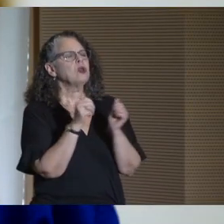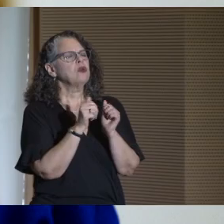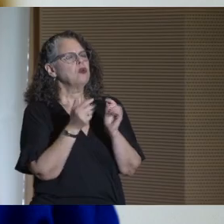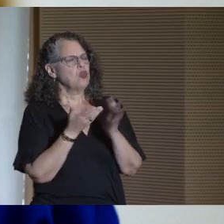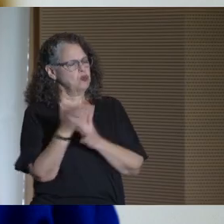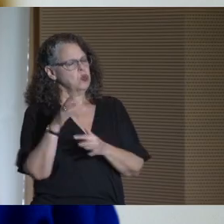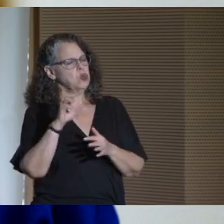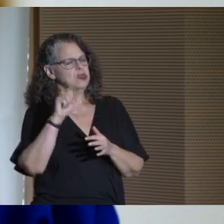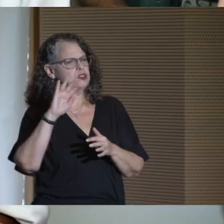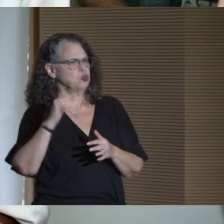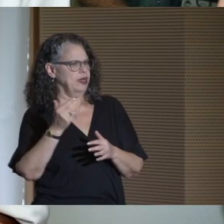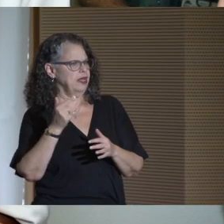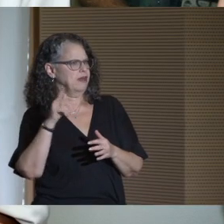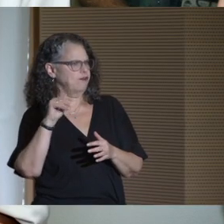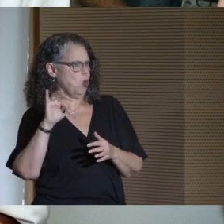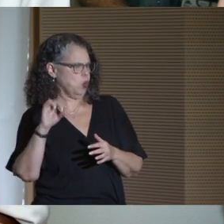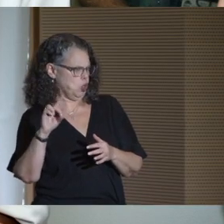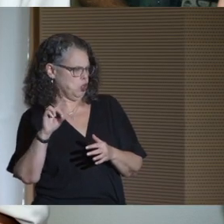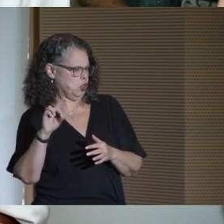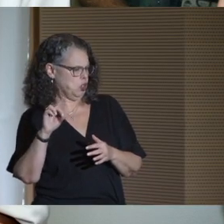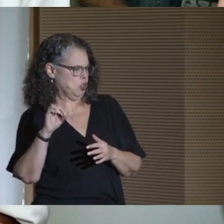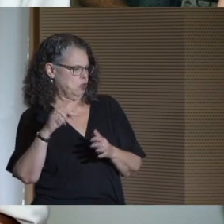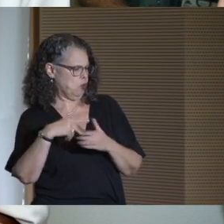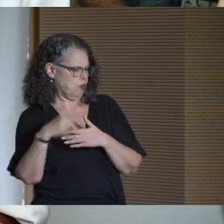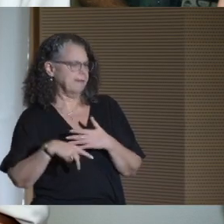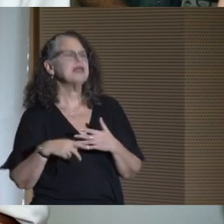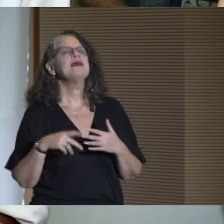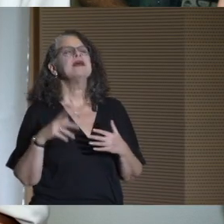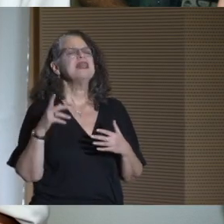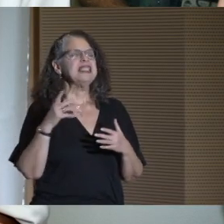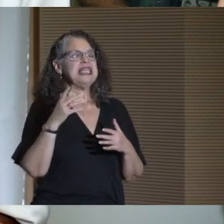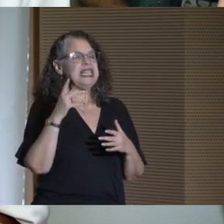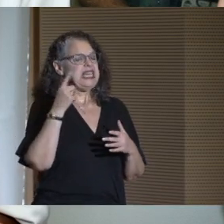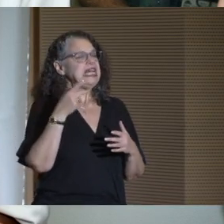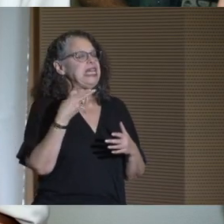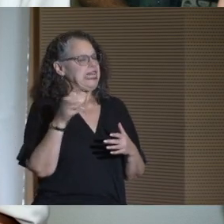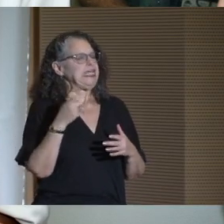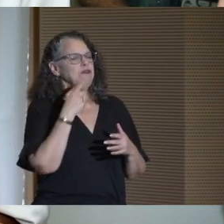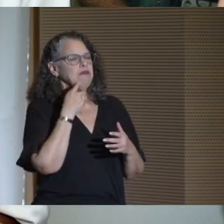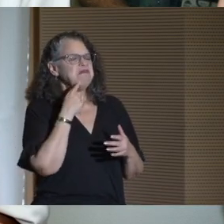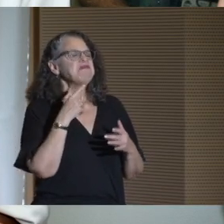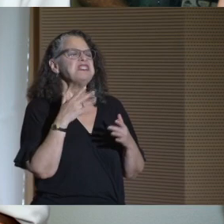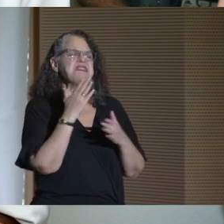Derick recalled some patients come to the hospital scared and frustrated